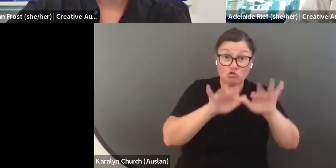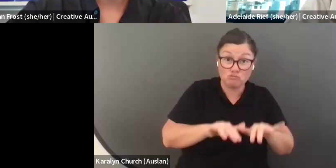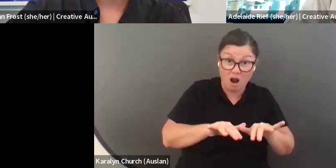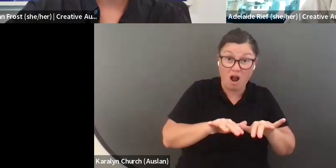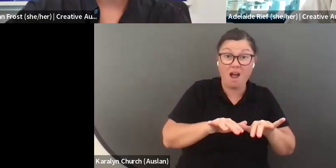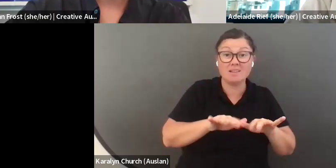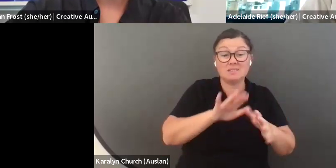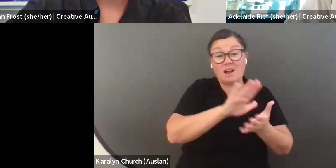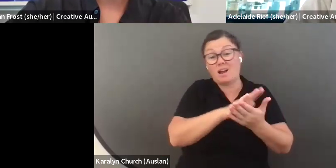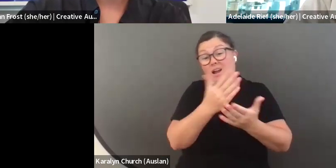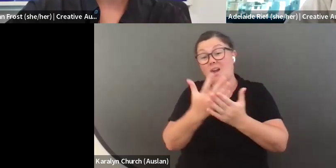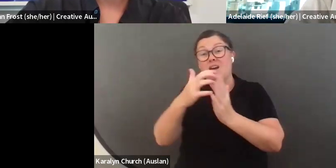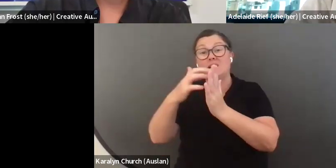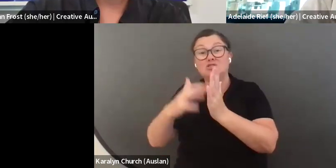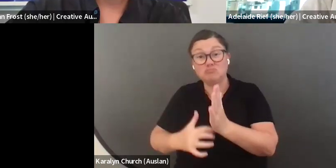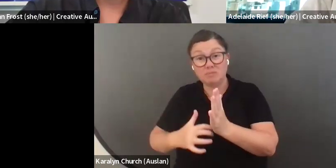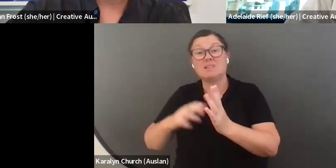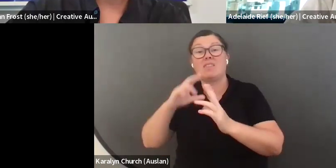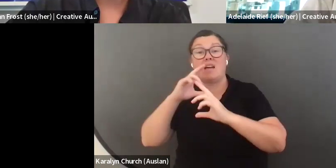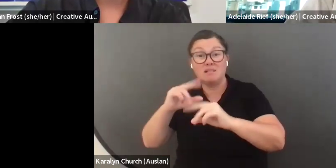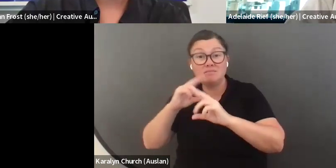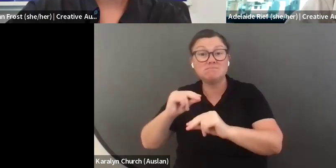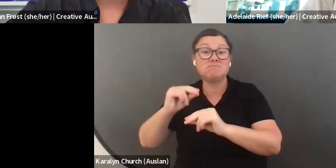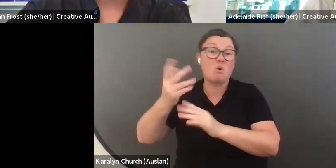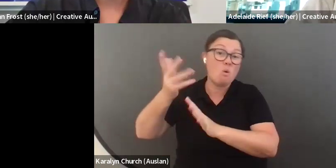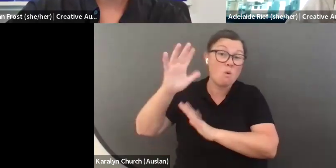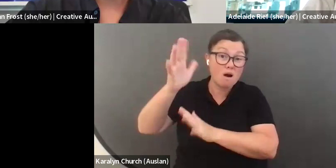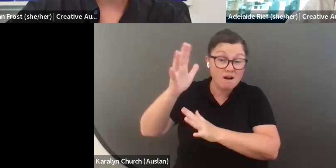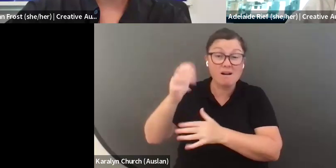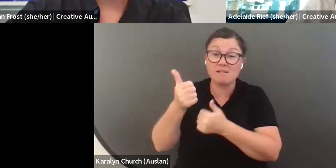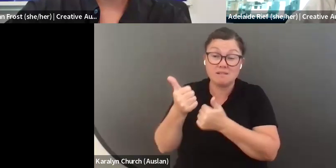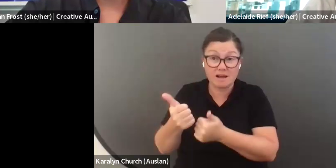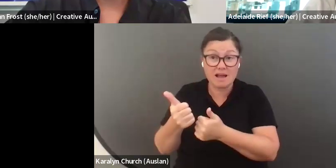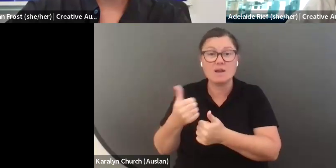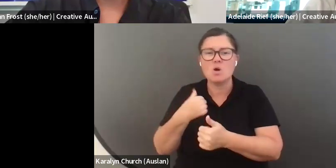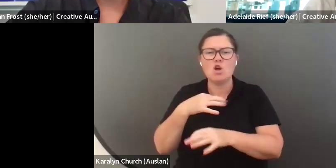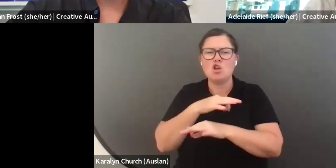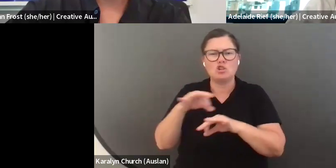that. Essentially, it is just a way for us to hear you or to see you responding